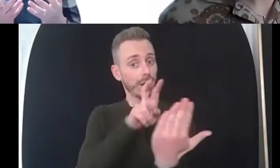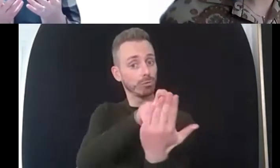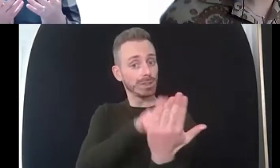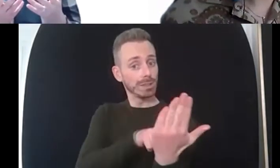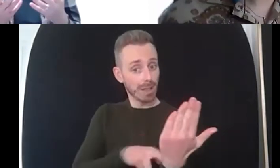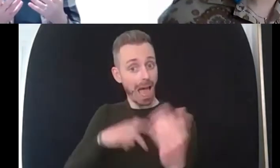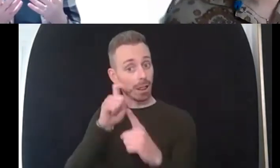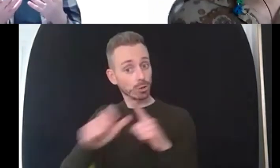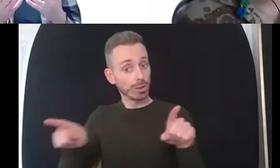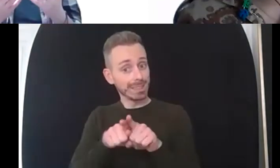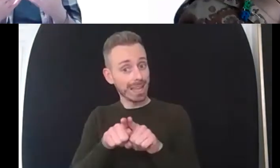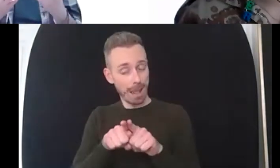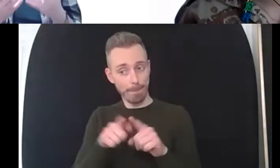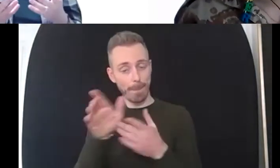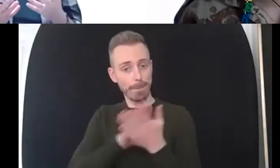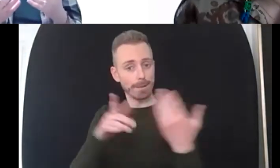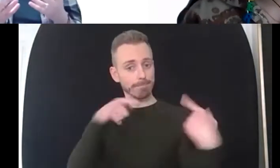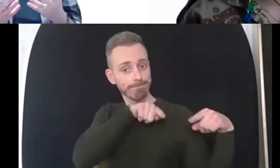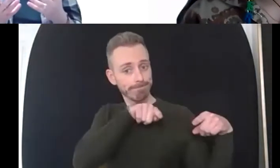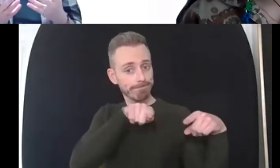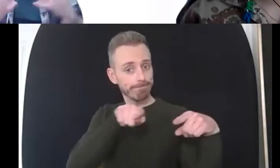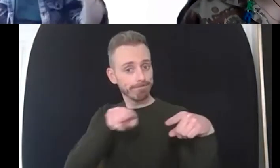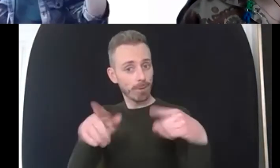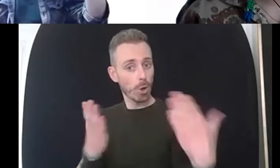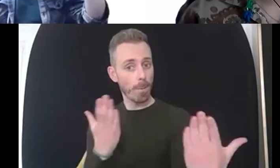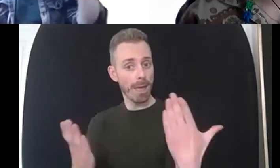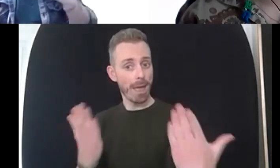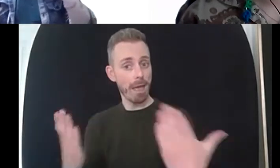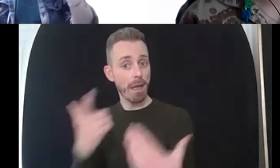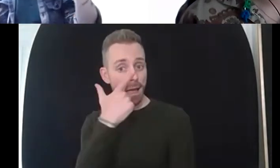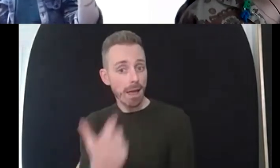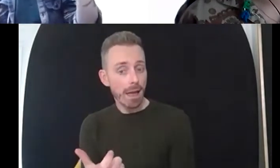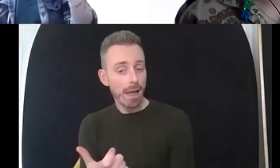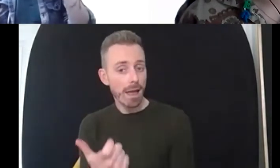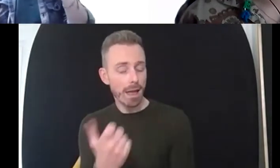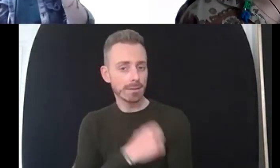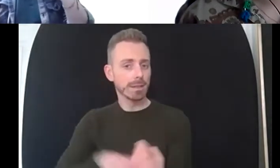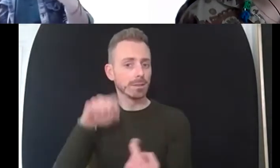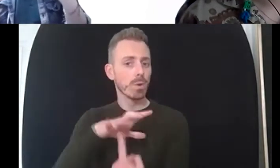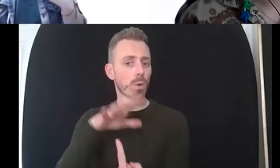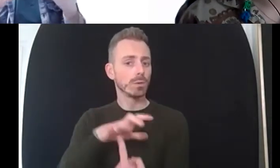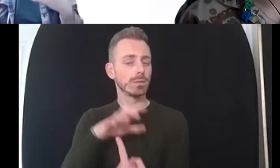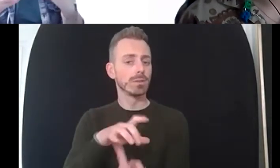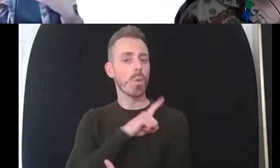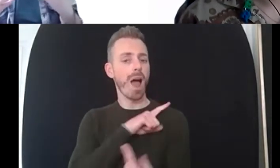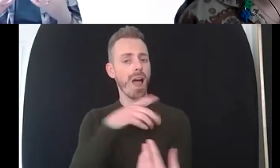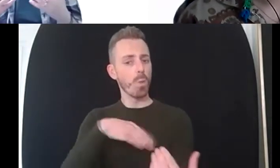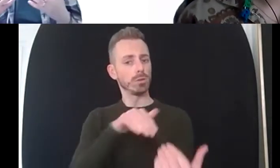fine which is it's important because actually you need to be at a level the power differential